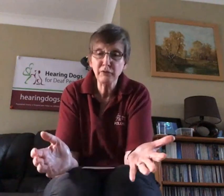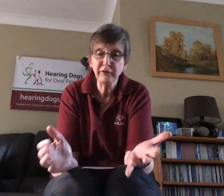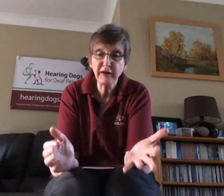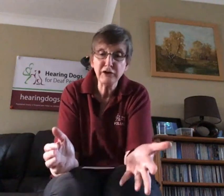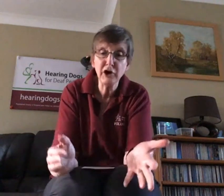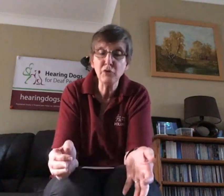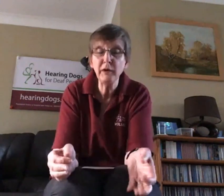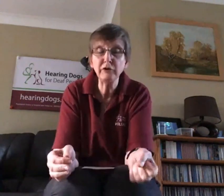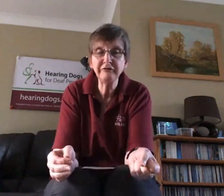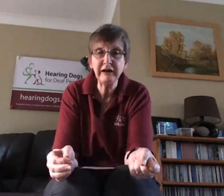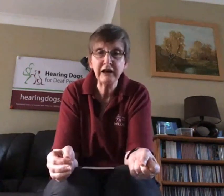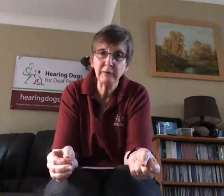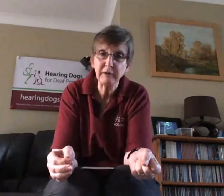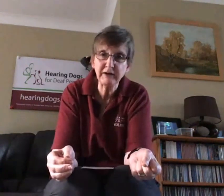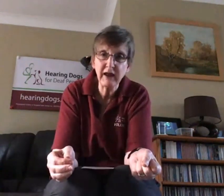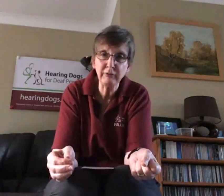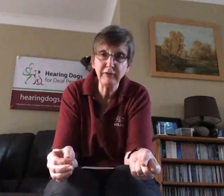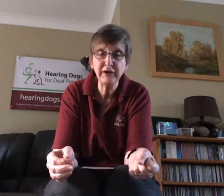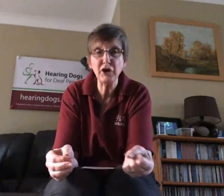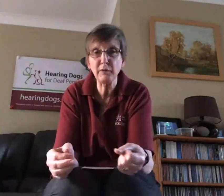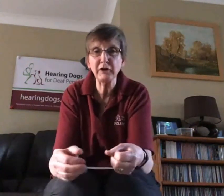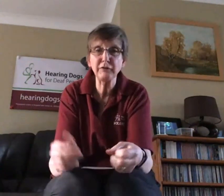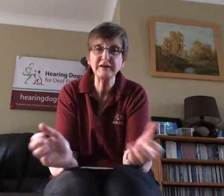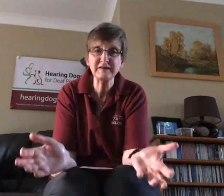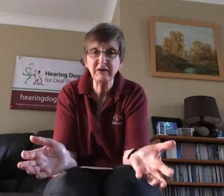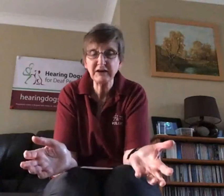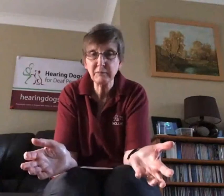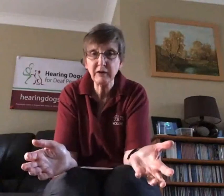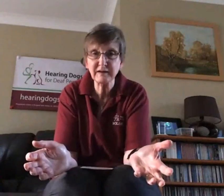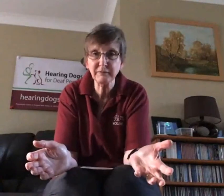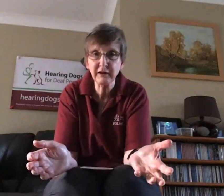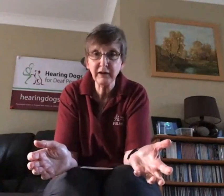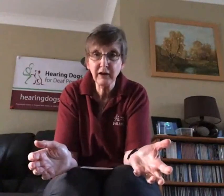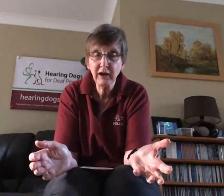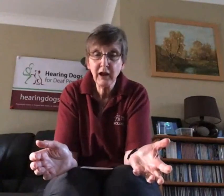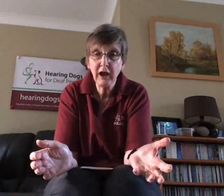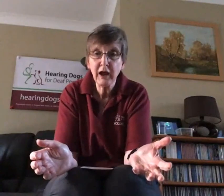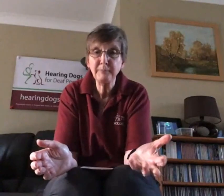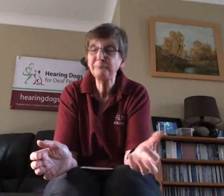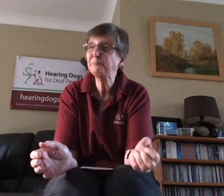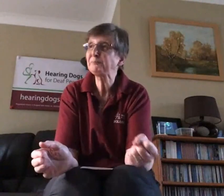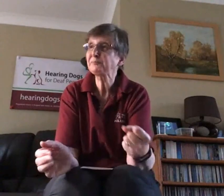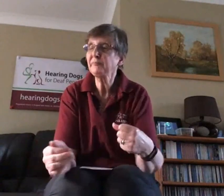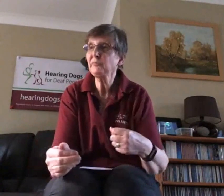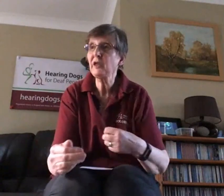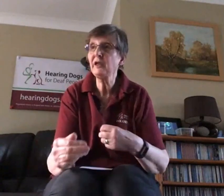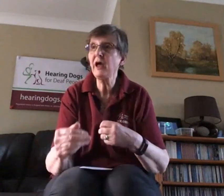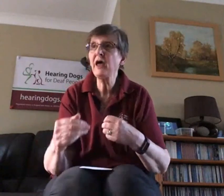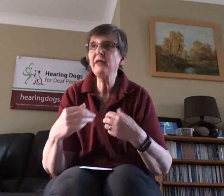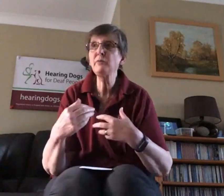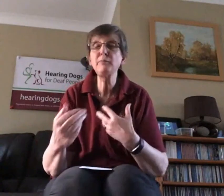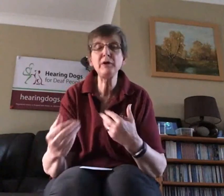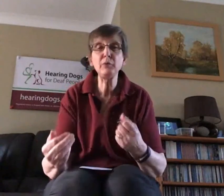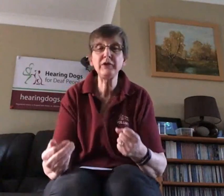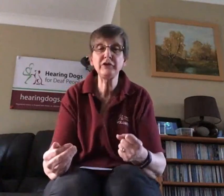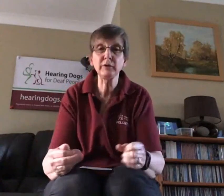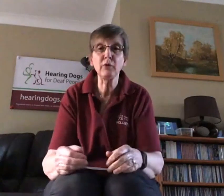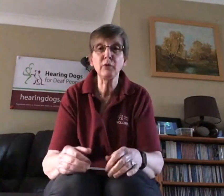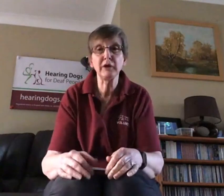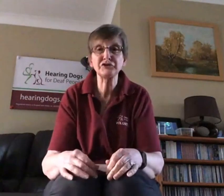know when you're feeling a little bit down, they know when you're excited about something and they will be with you all those times.